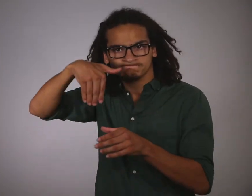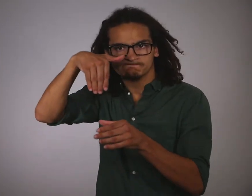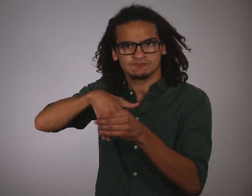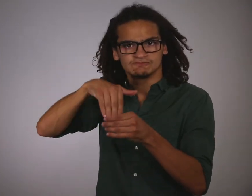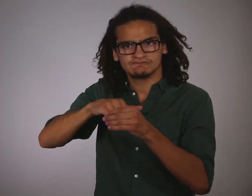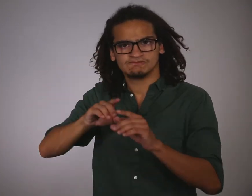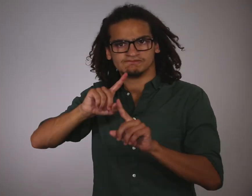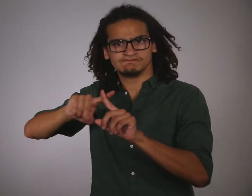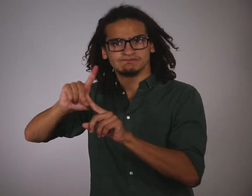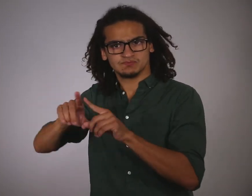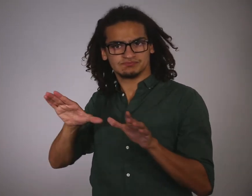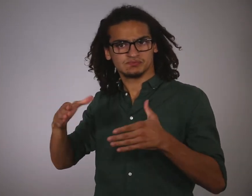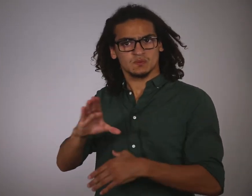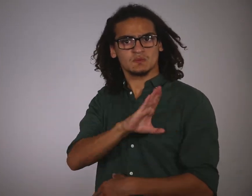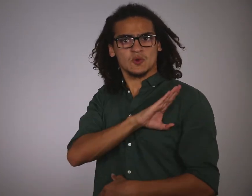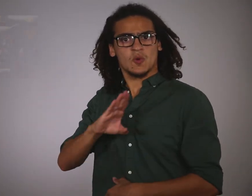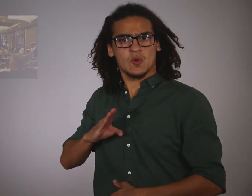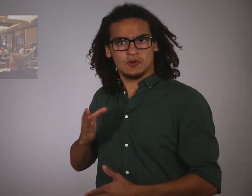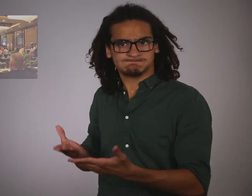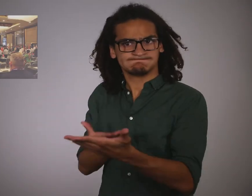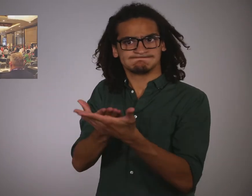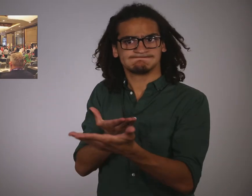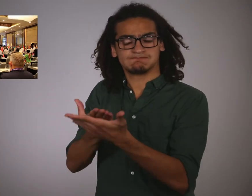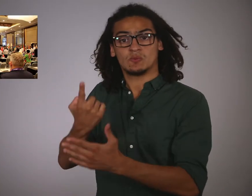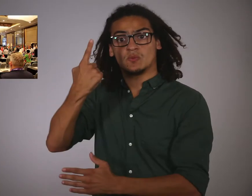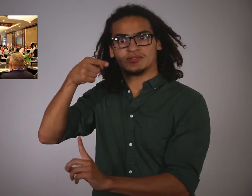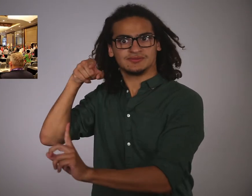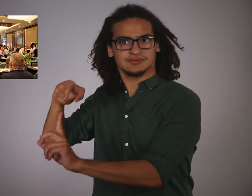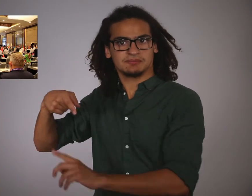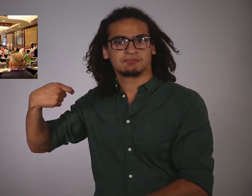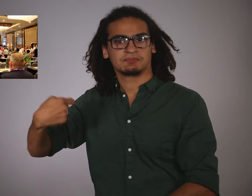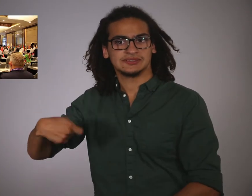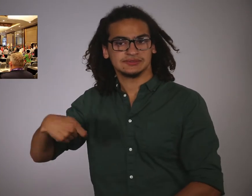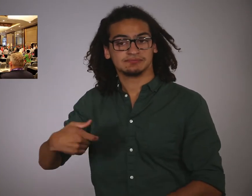They held an election for a couple of positions, including the president.